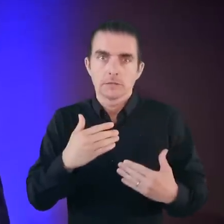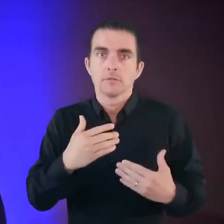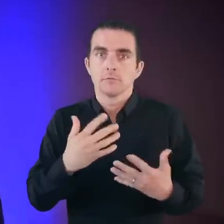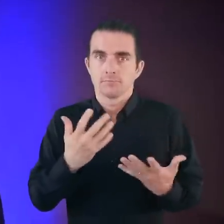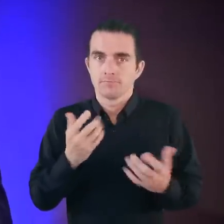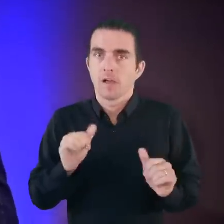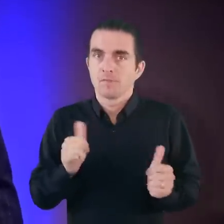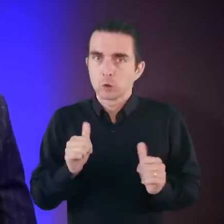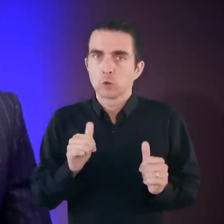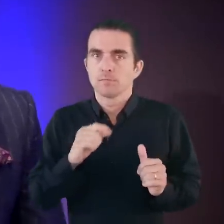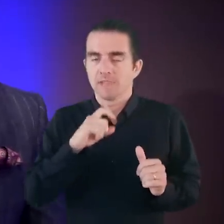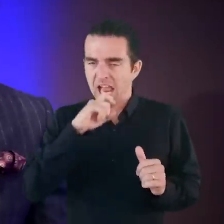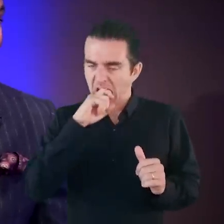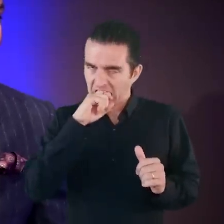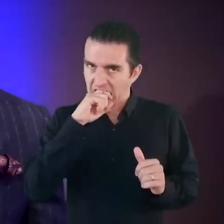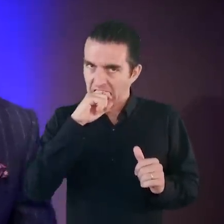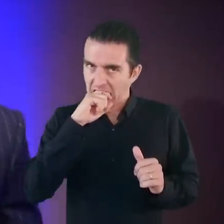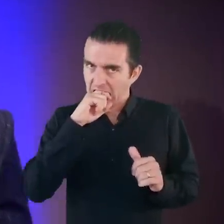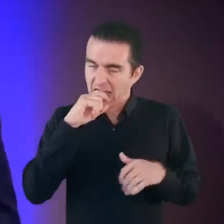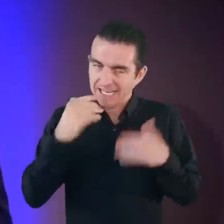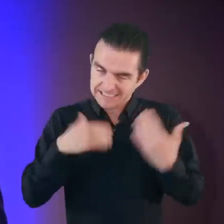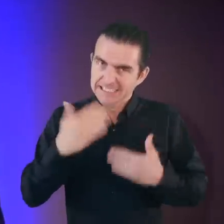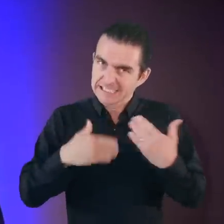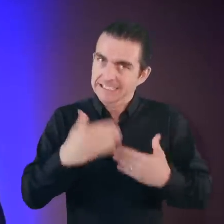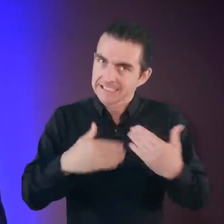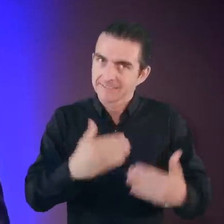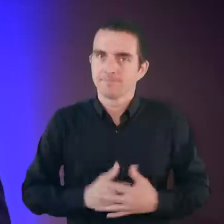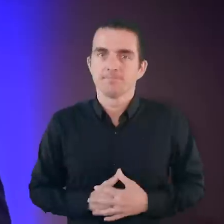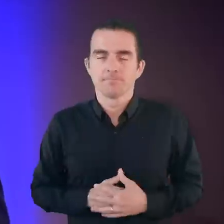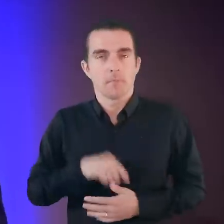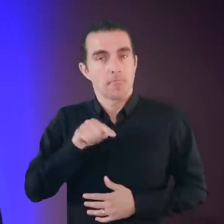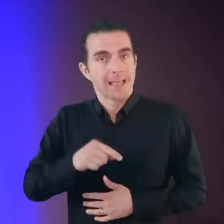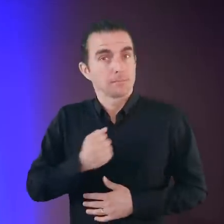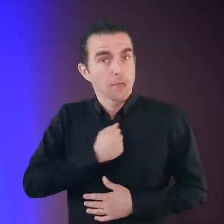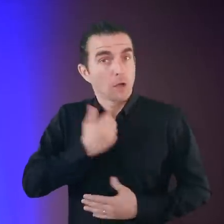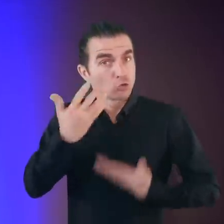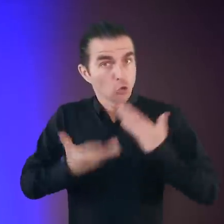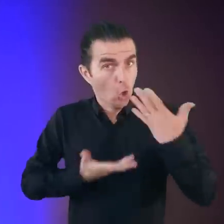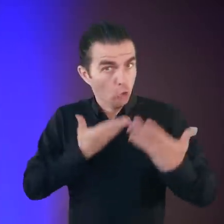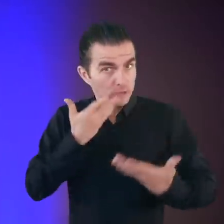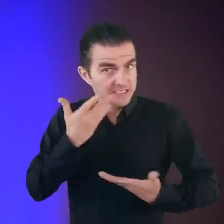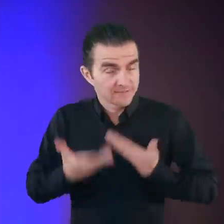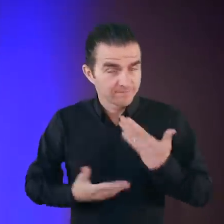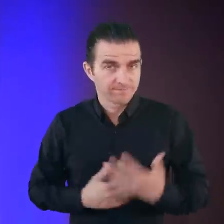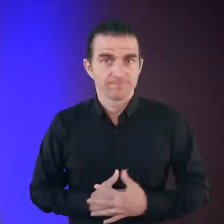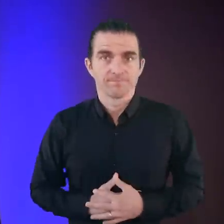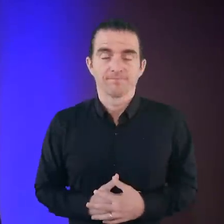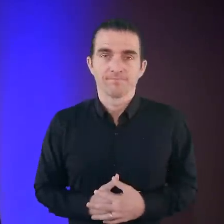Facing adversity with a grin. This is my story.